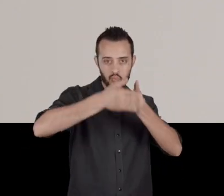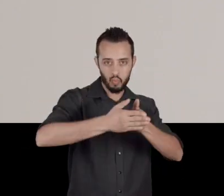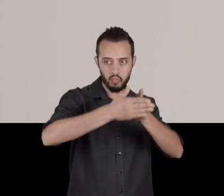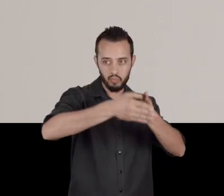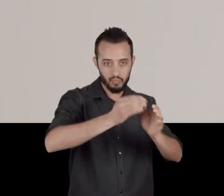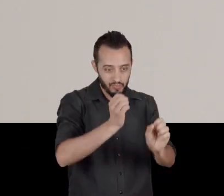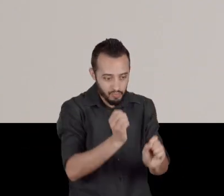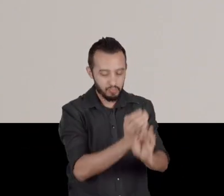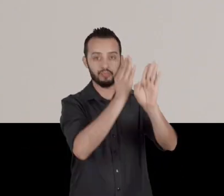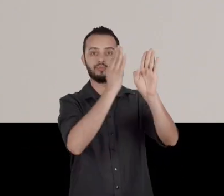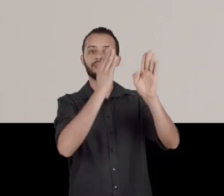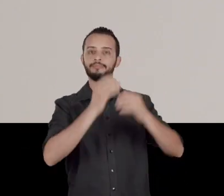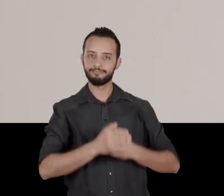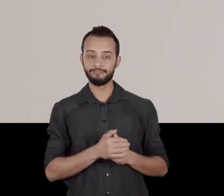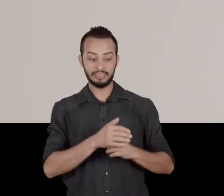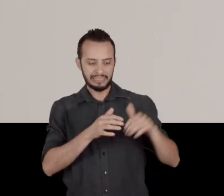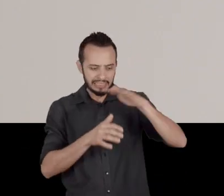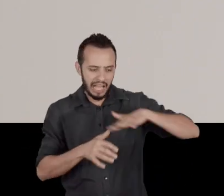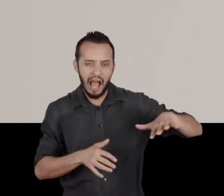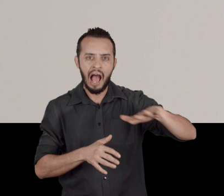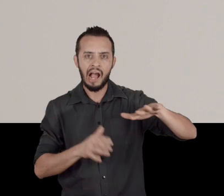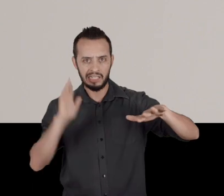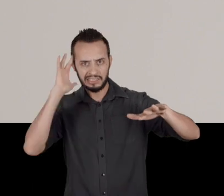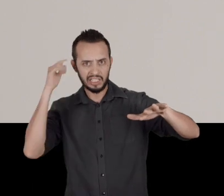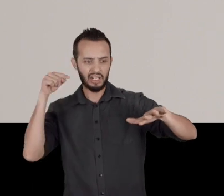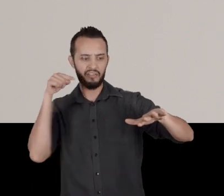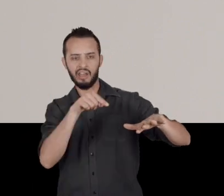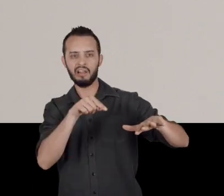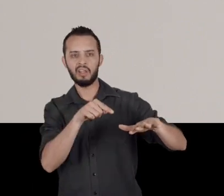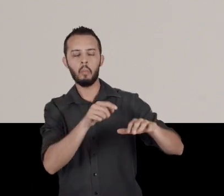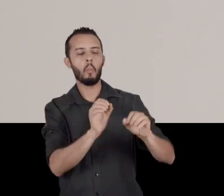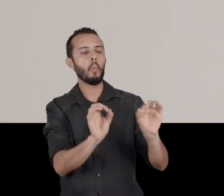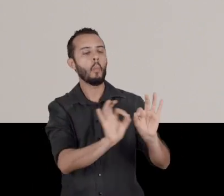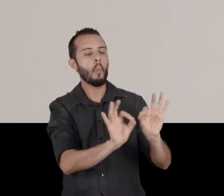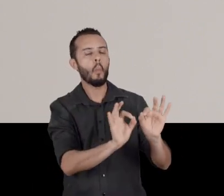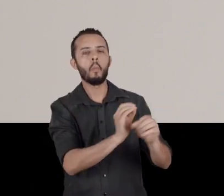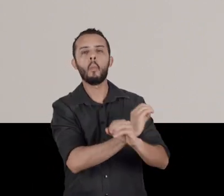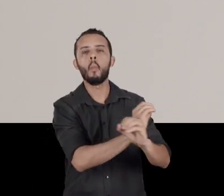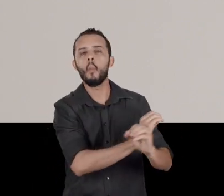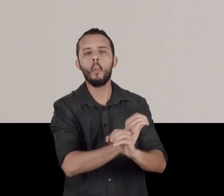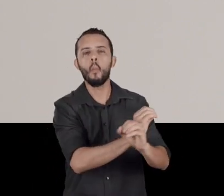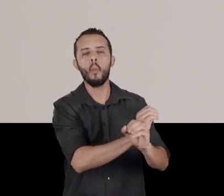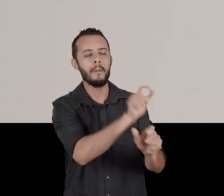it is that it was an isolated, uninhabited territory.